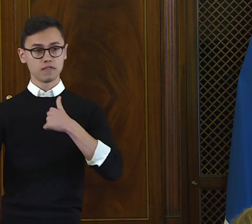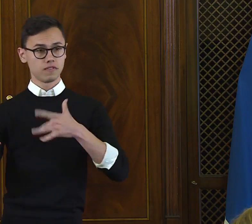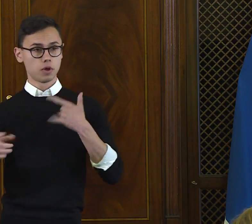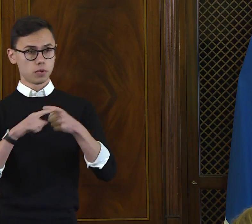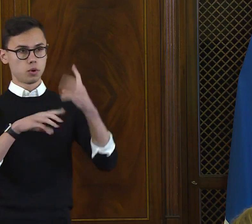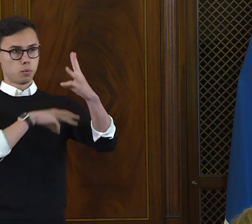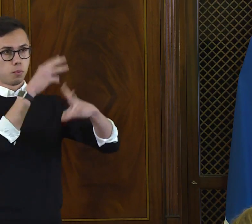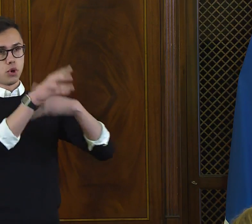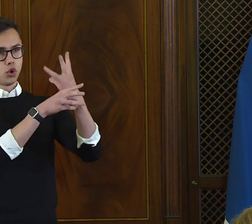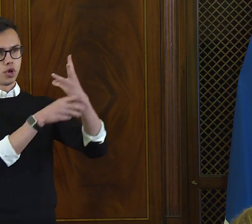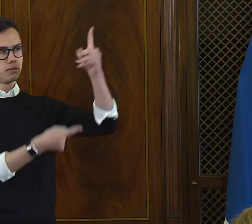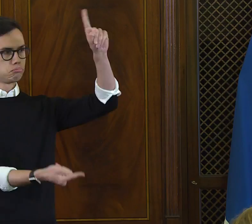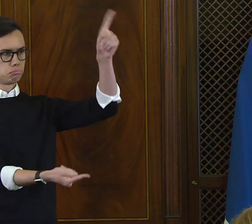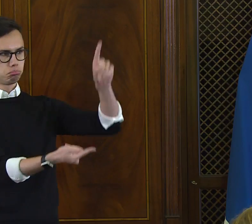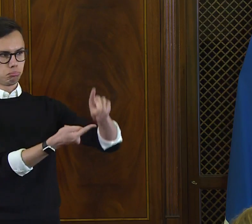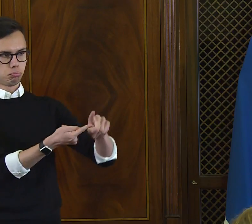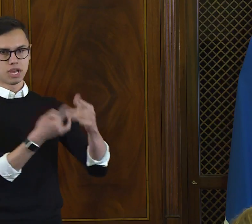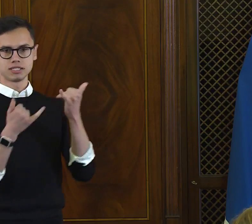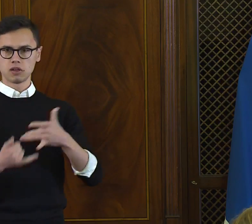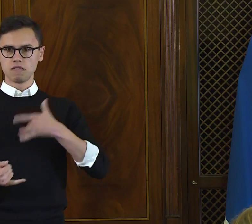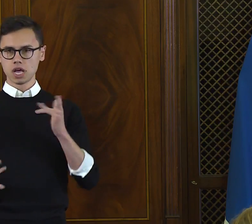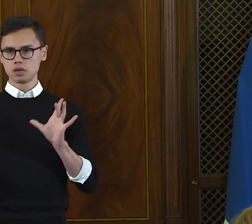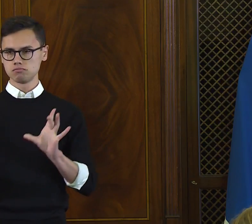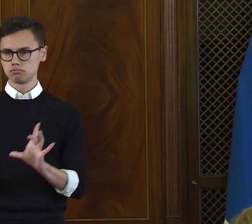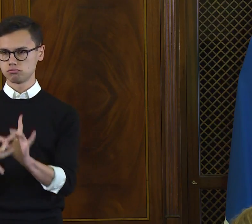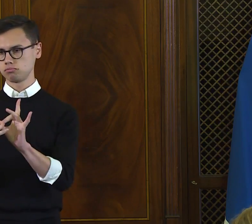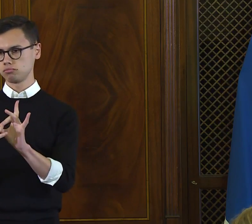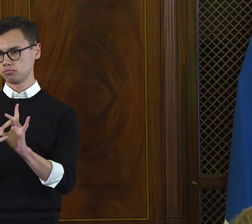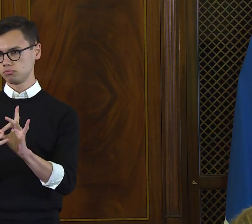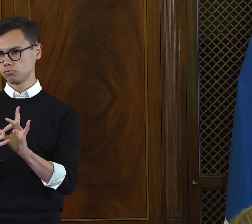as a deaf person is no longer tangible.